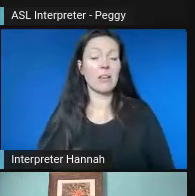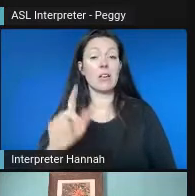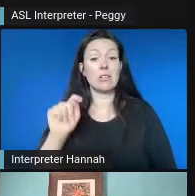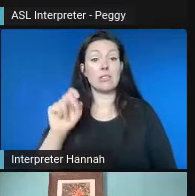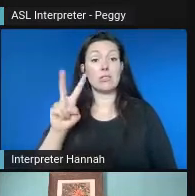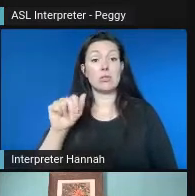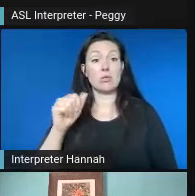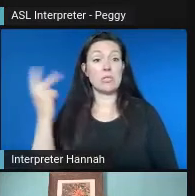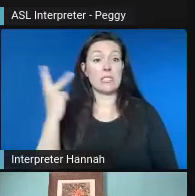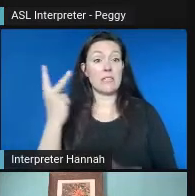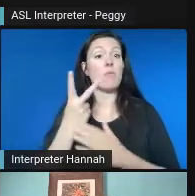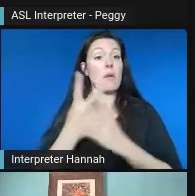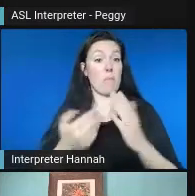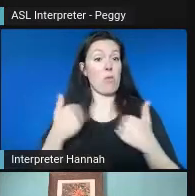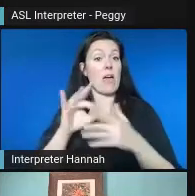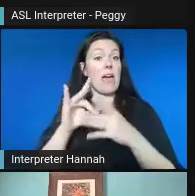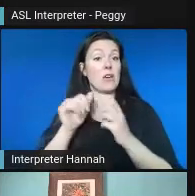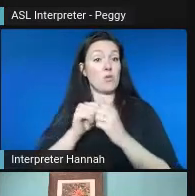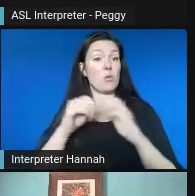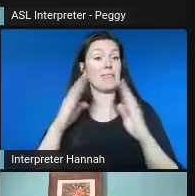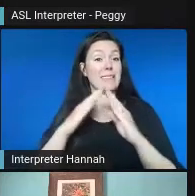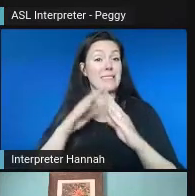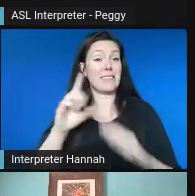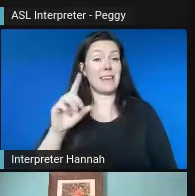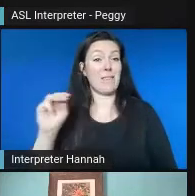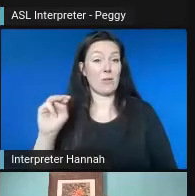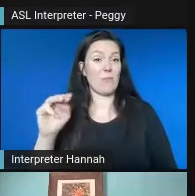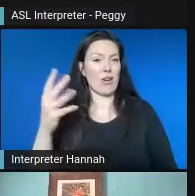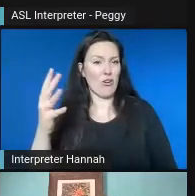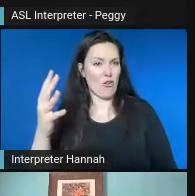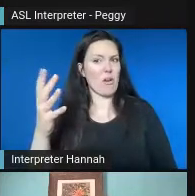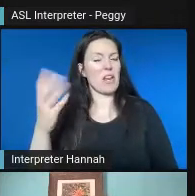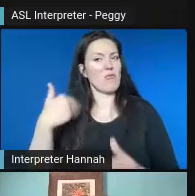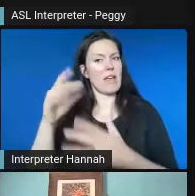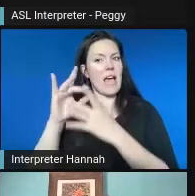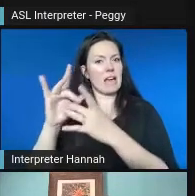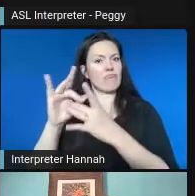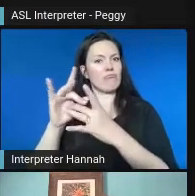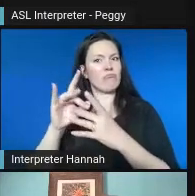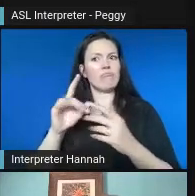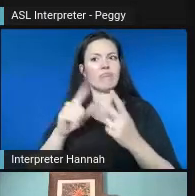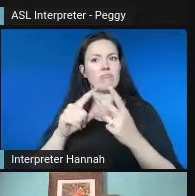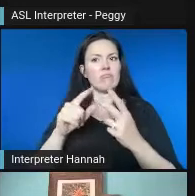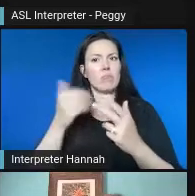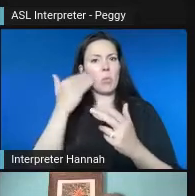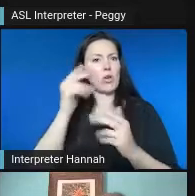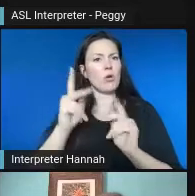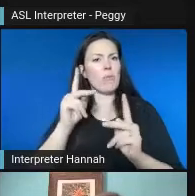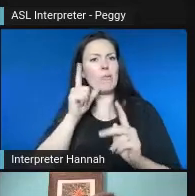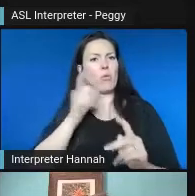relationships at the City of Des Moines and people that were willing to work with us, it still-- you know,